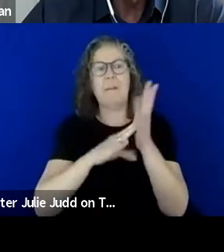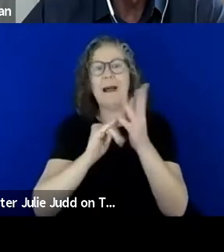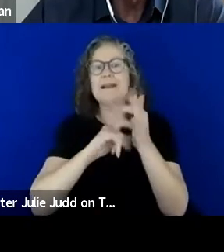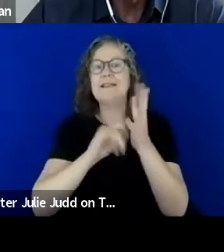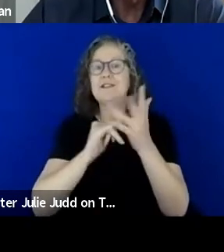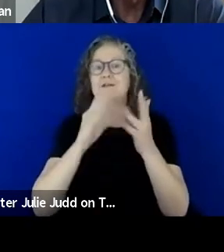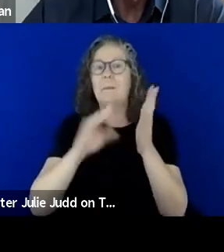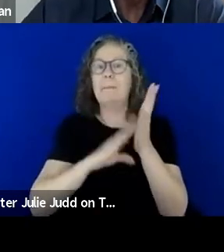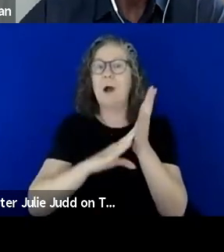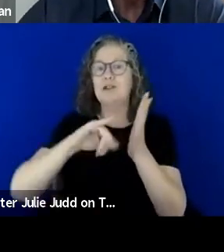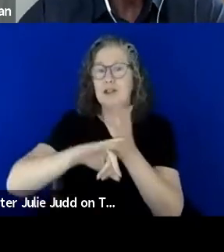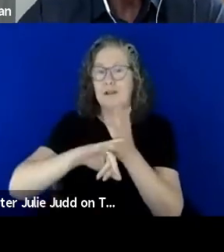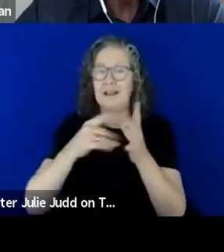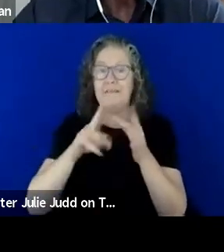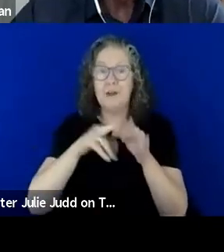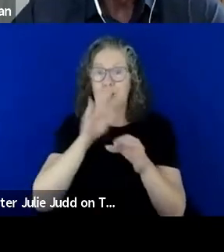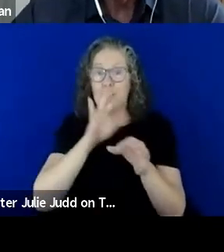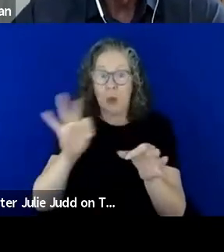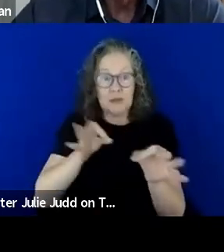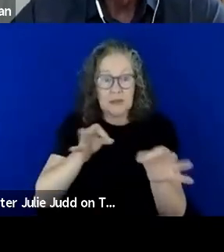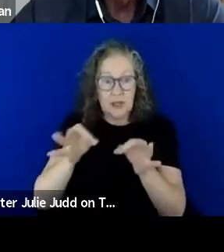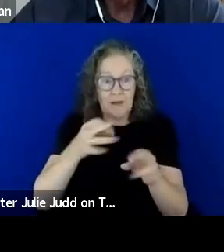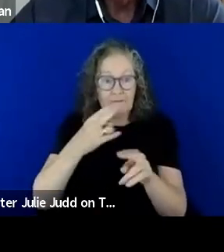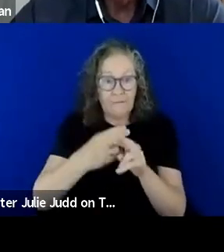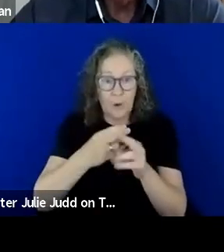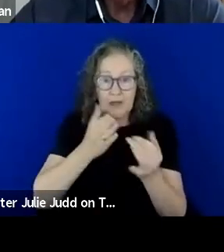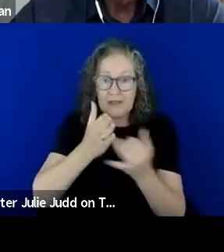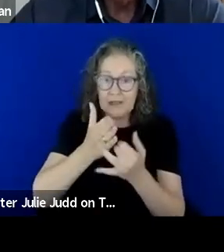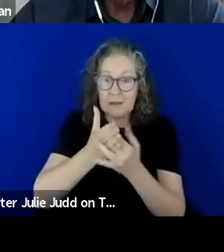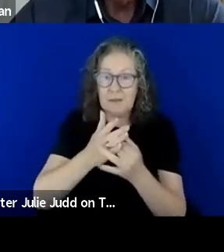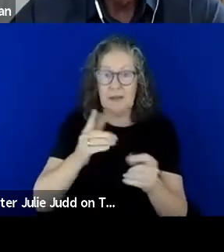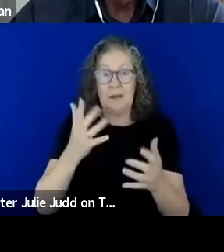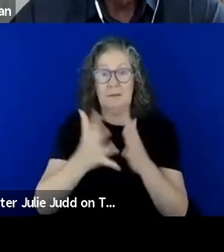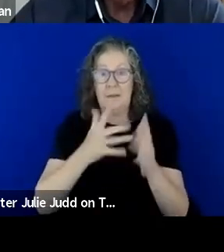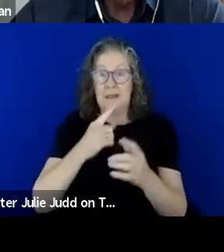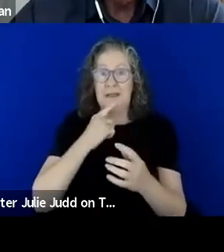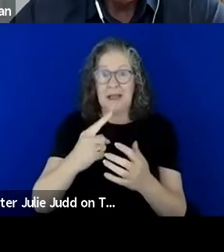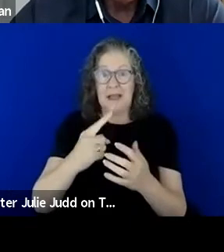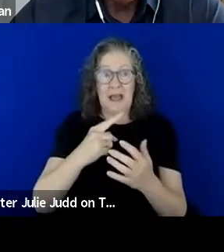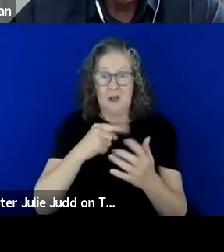"If you don't design for accessibility, it's like saying to every fifth person who walks in the door